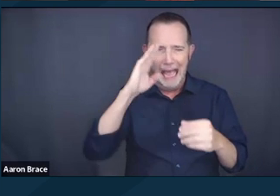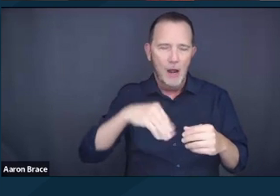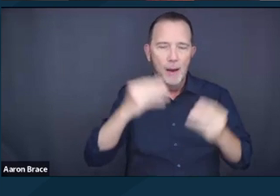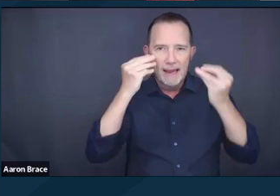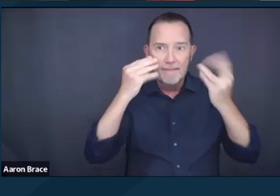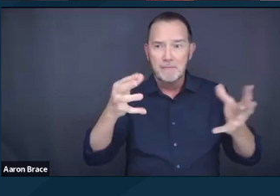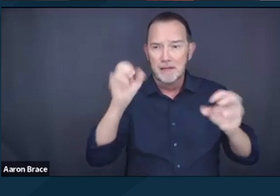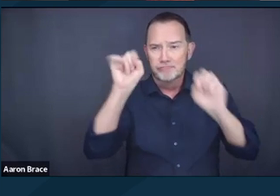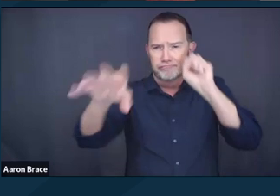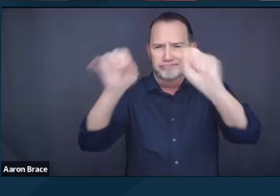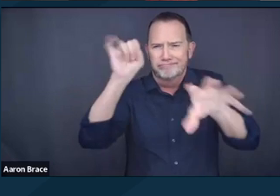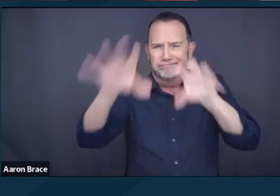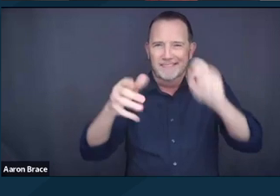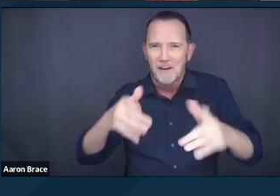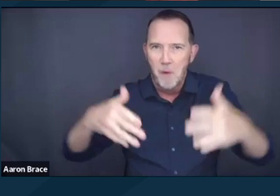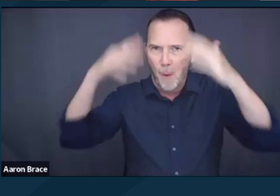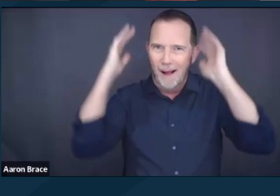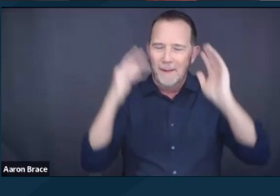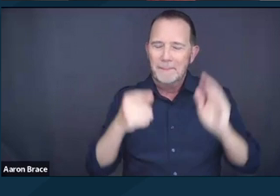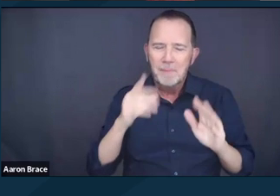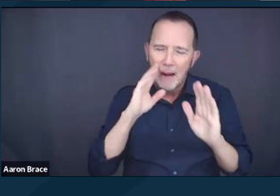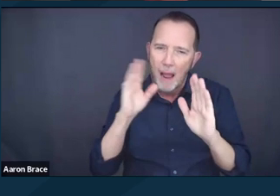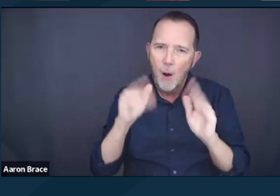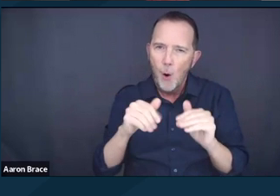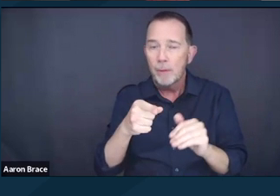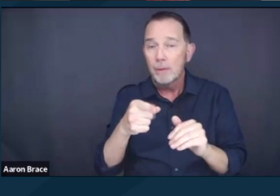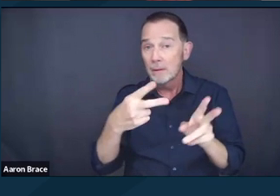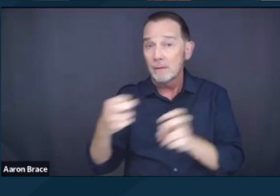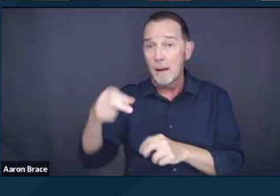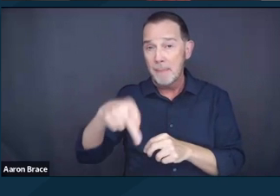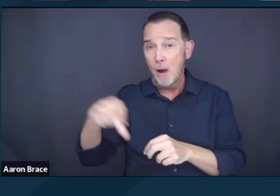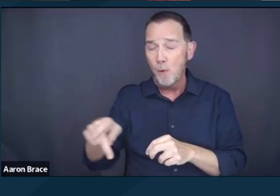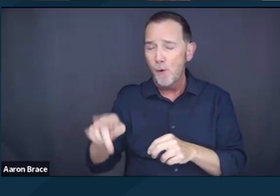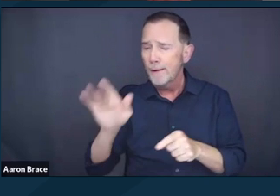I hope these resources are helpful to you as you join or level up in this advocacy.